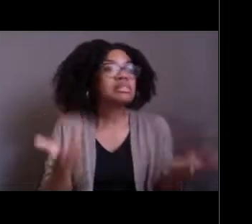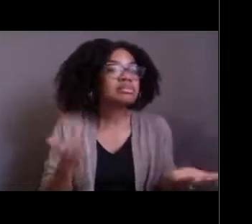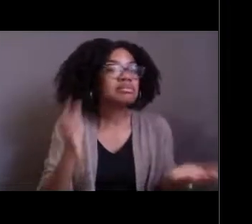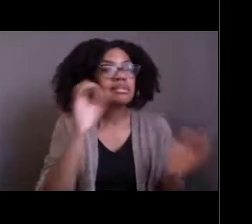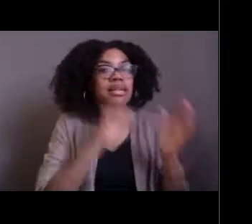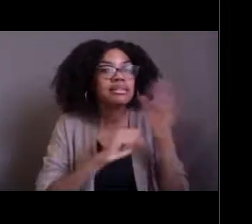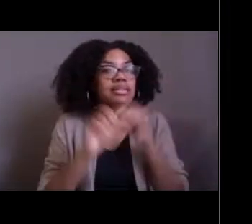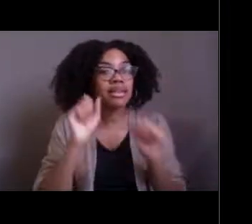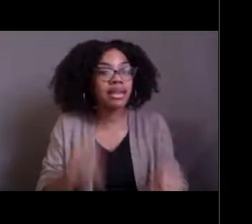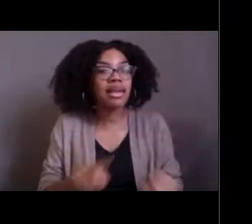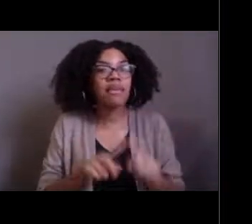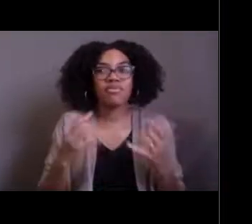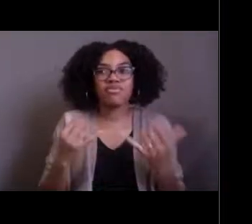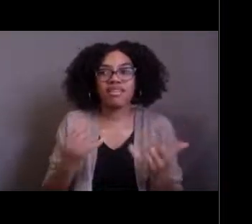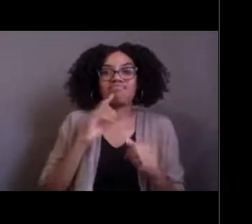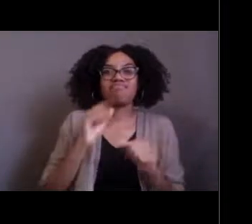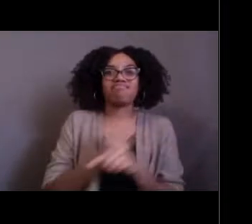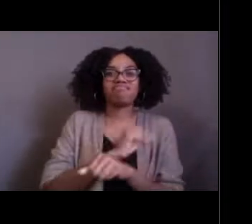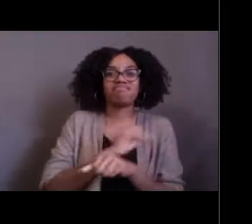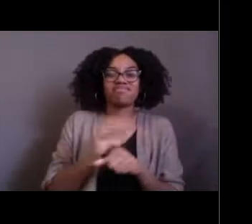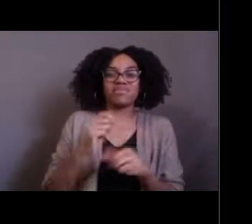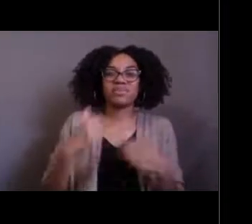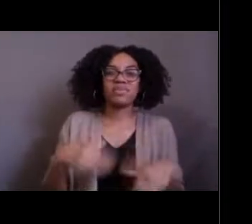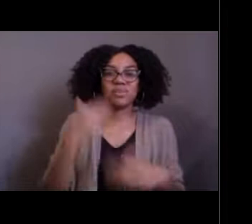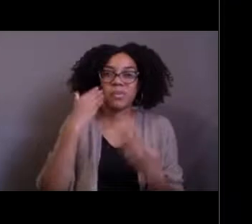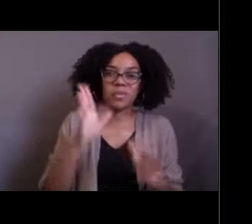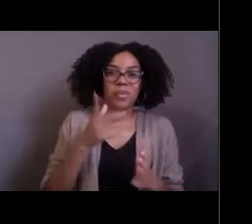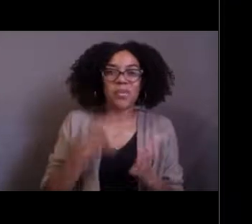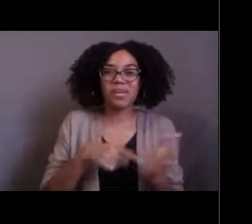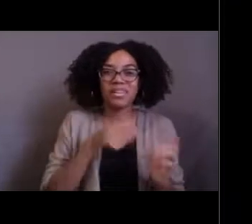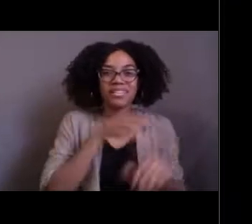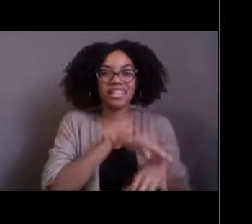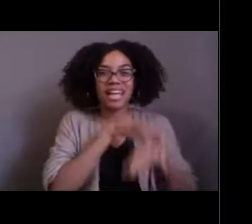Yep, so I encourage you Megan to look up other jellyfish